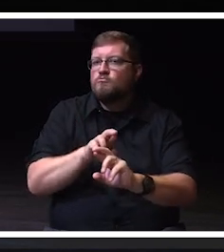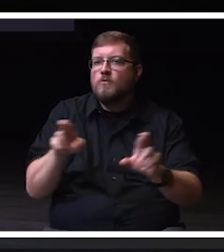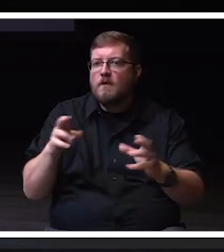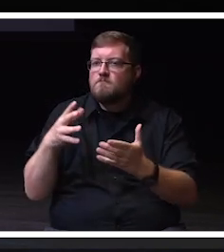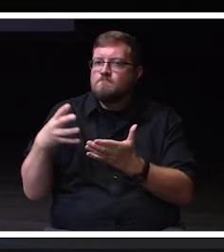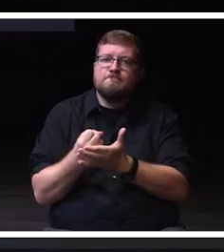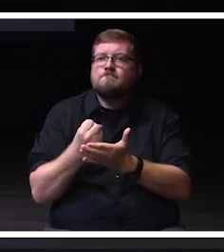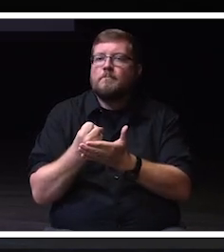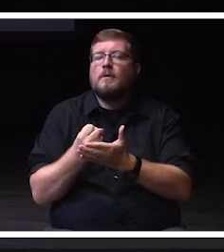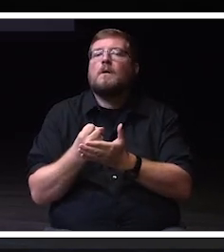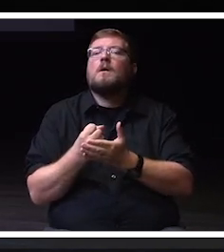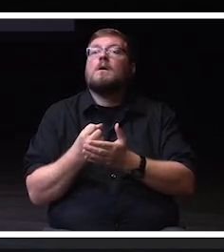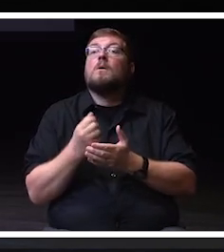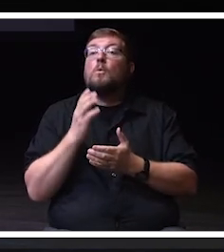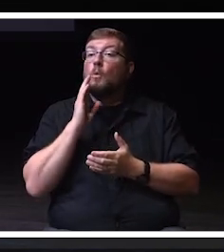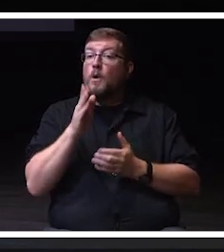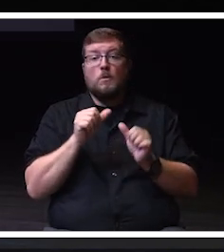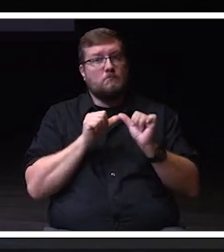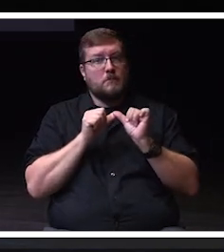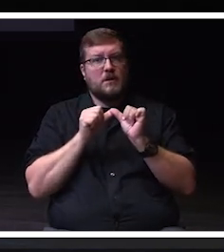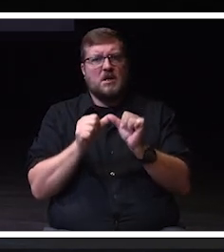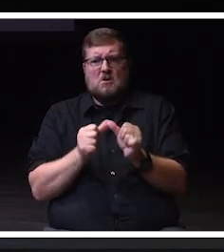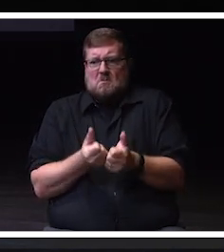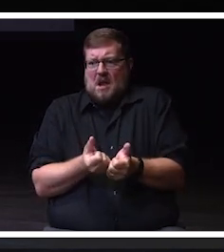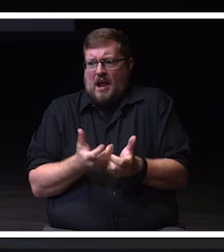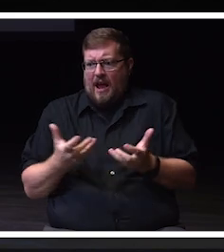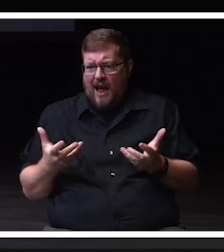continue in any space to be Warhawk Bold.